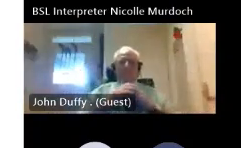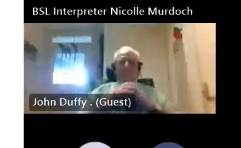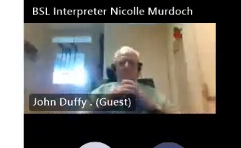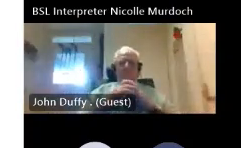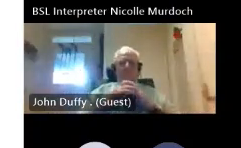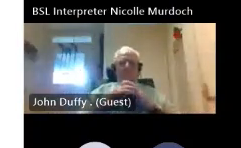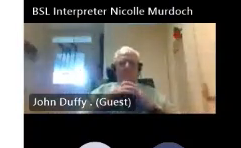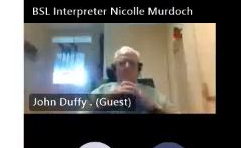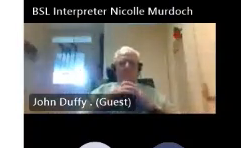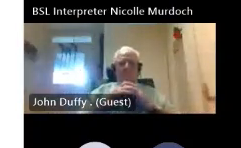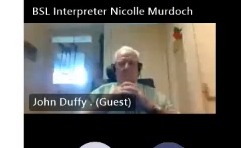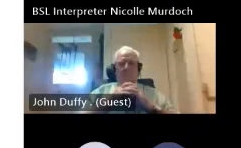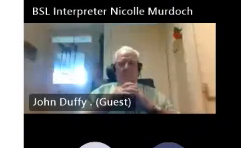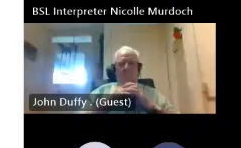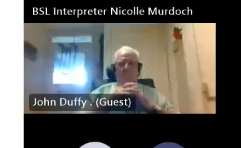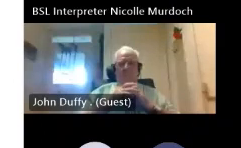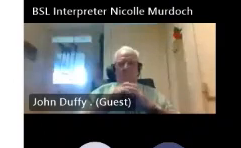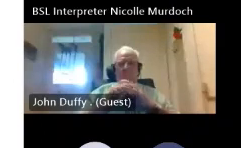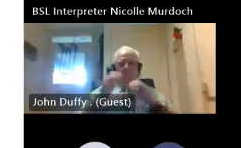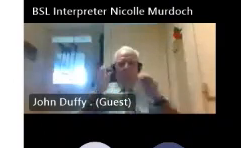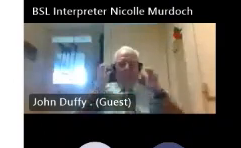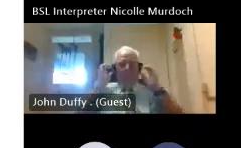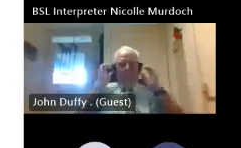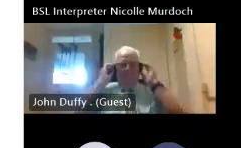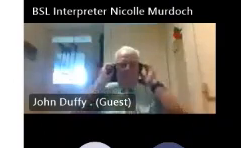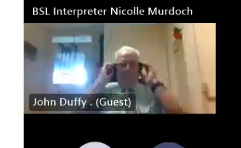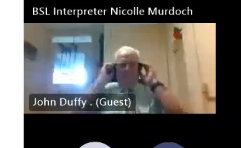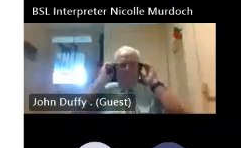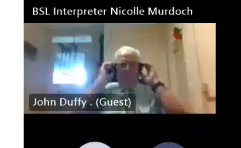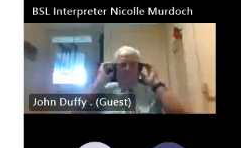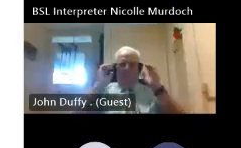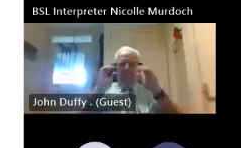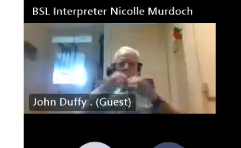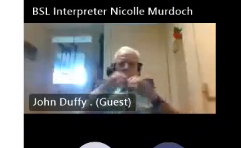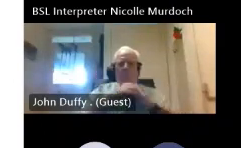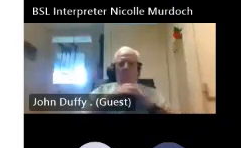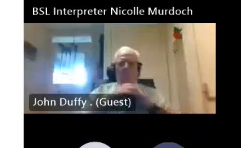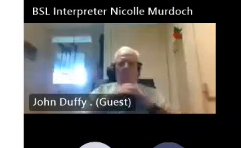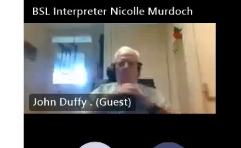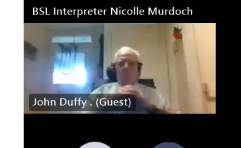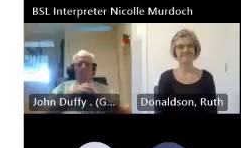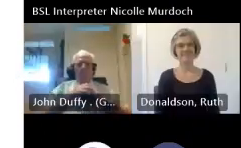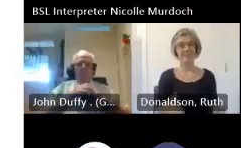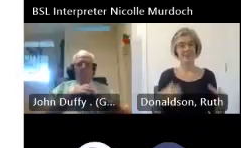US ready to start I hope everybody enjoyed your teas and coffees thumbs up from teams can you hear